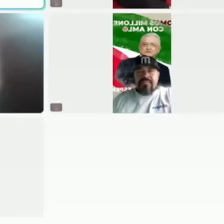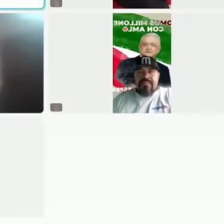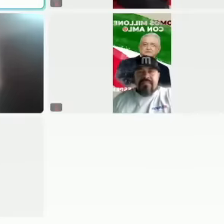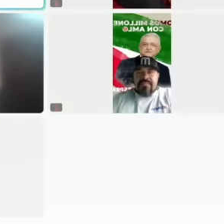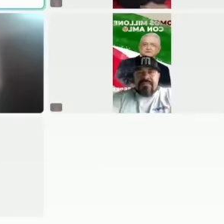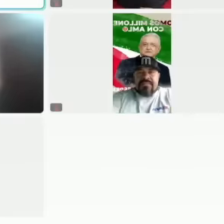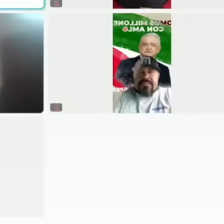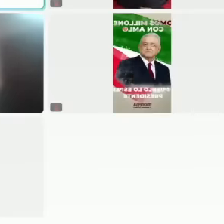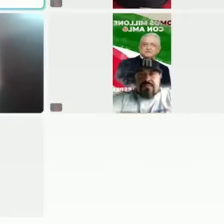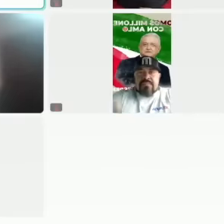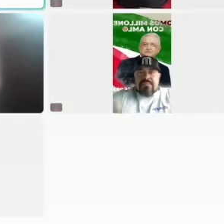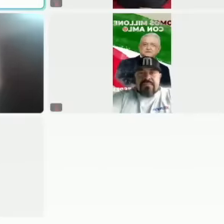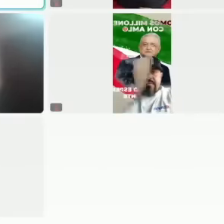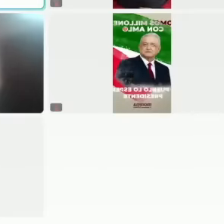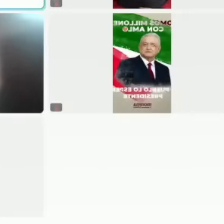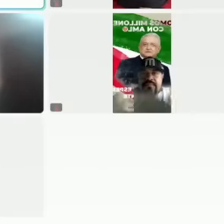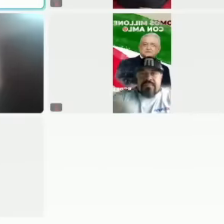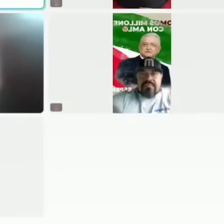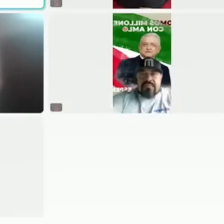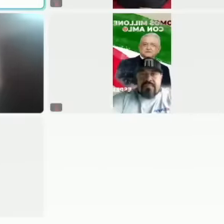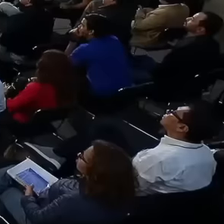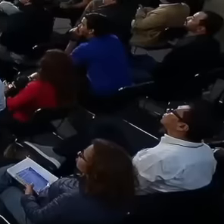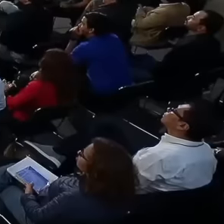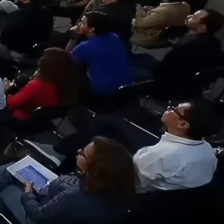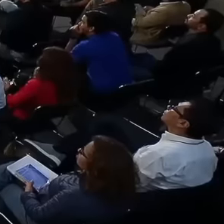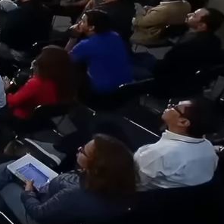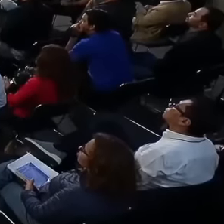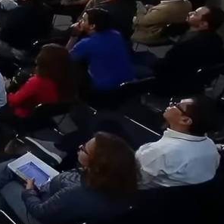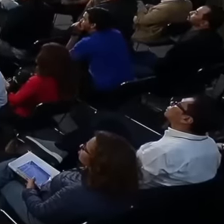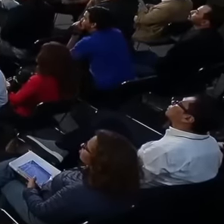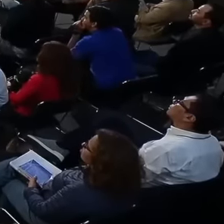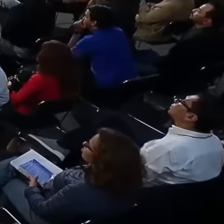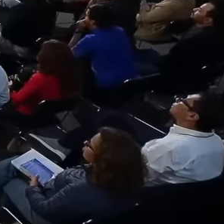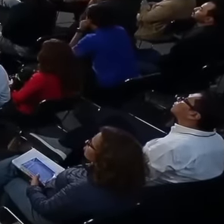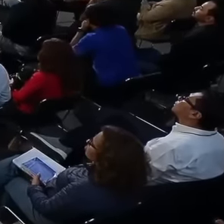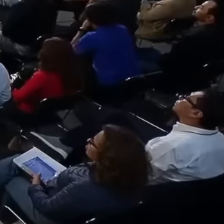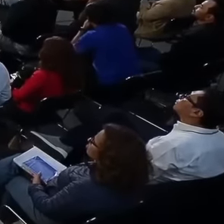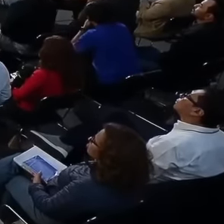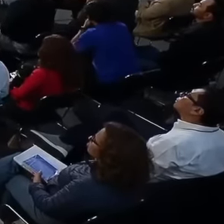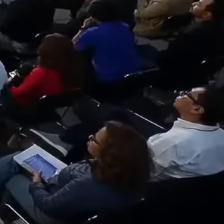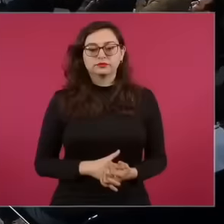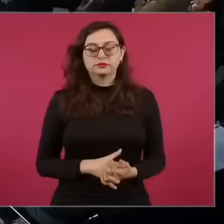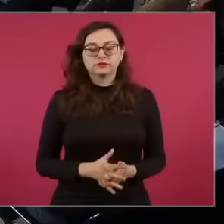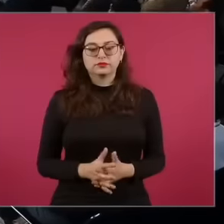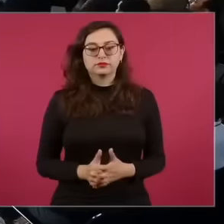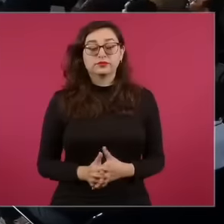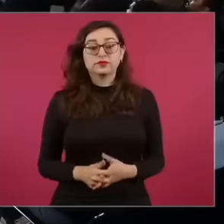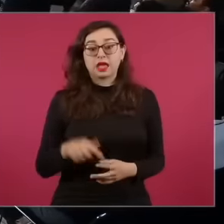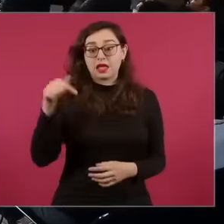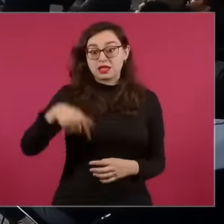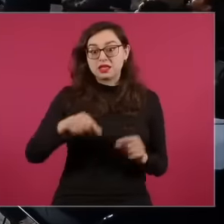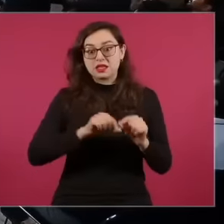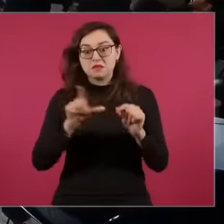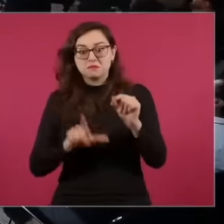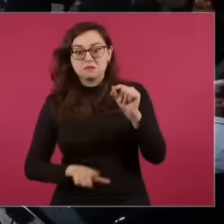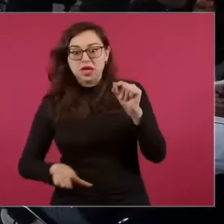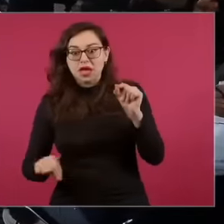from all the regions of the North, South, Sierra, and cities in the Southeast